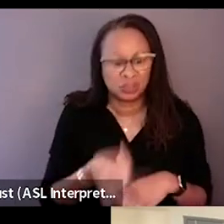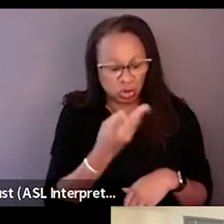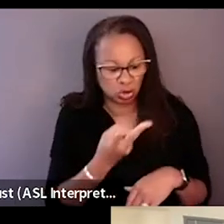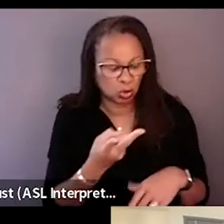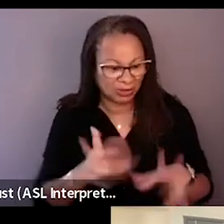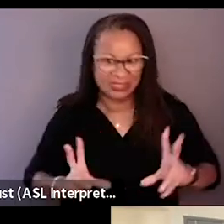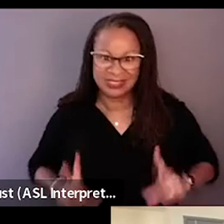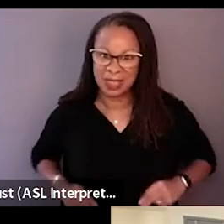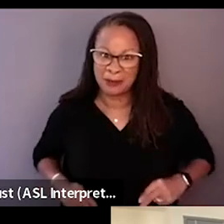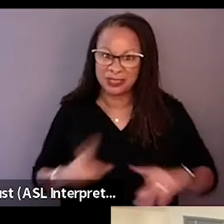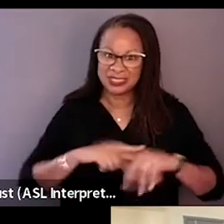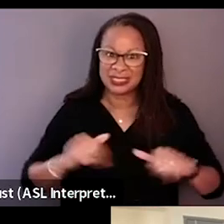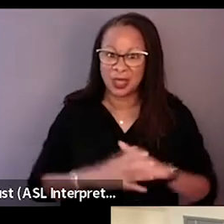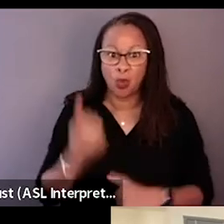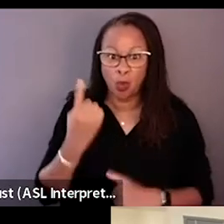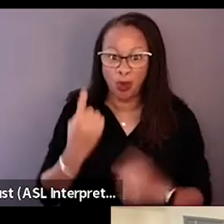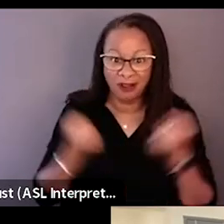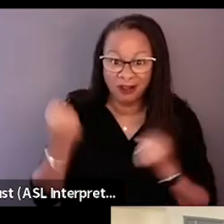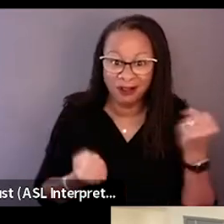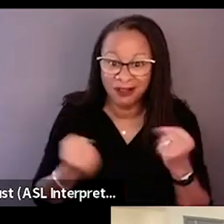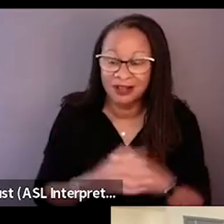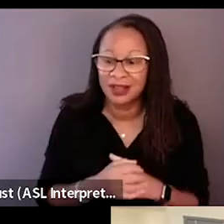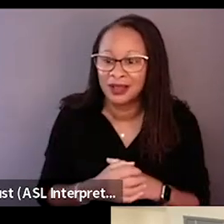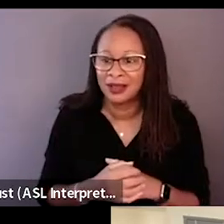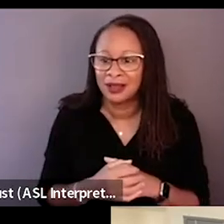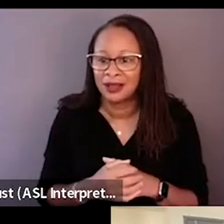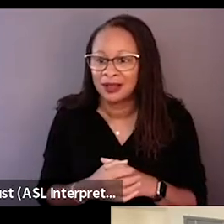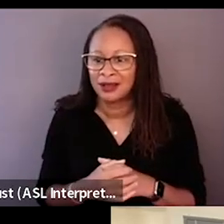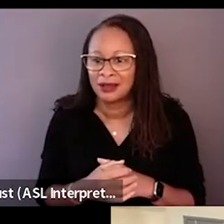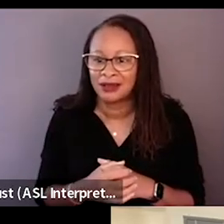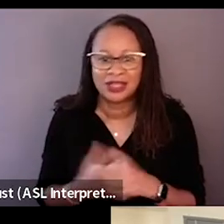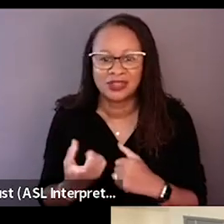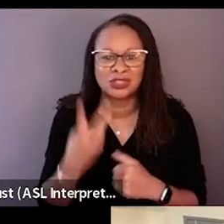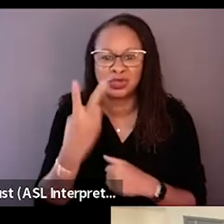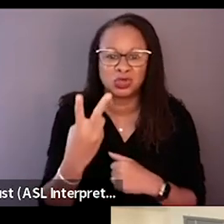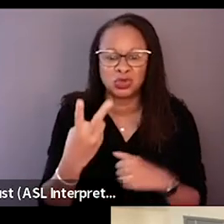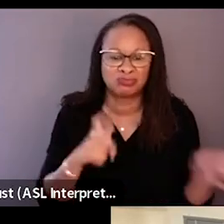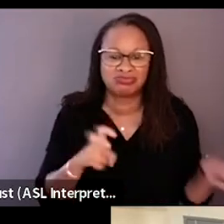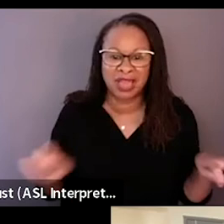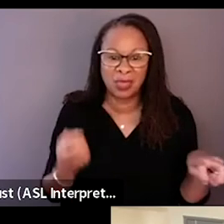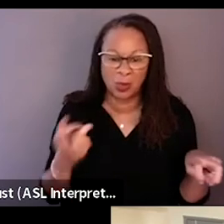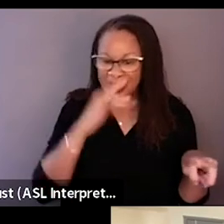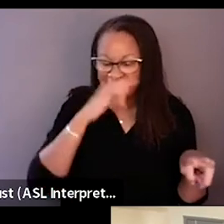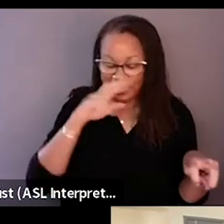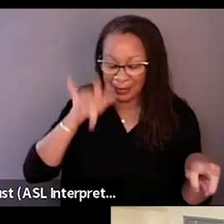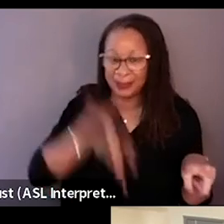and then we have one car where we got two car seat and we put one in the middle. And then we seems to get by with the donut shop,